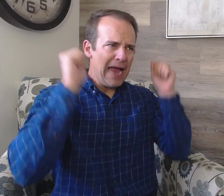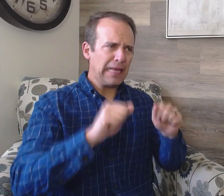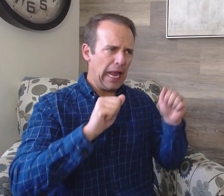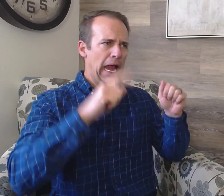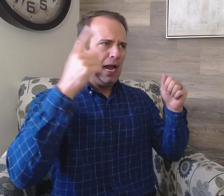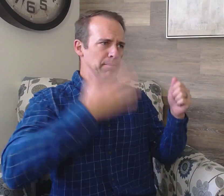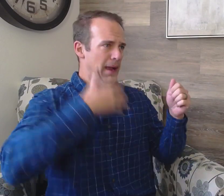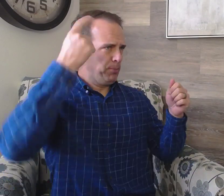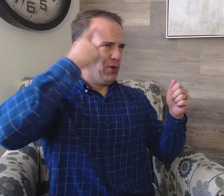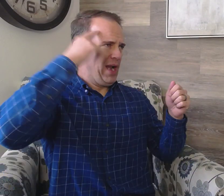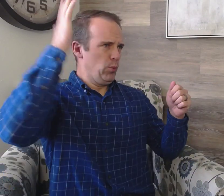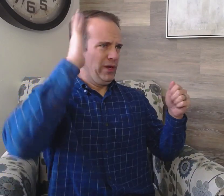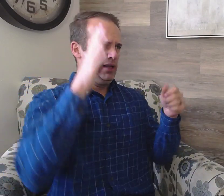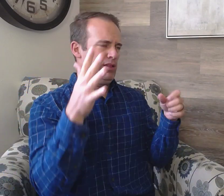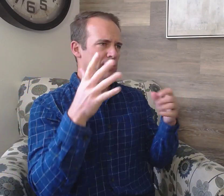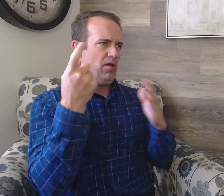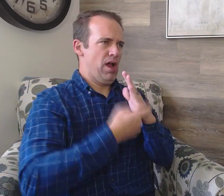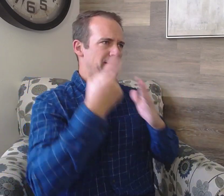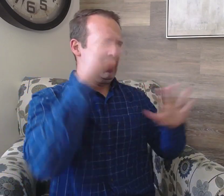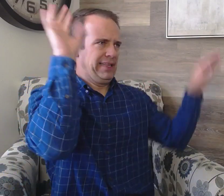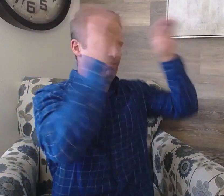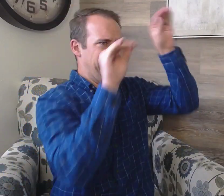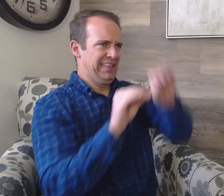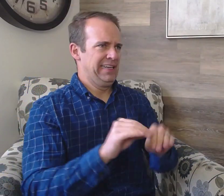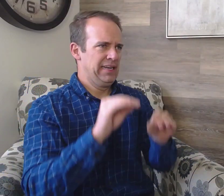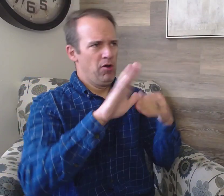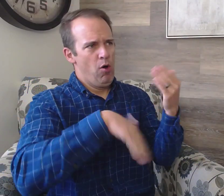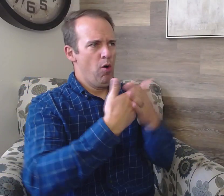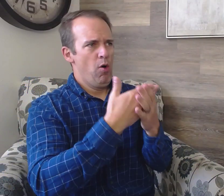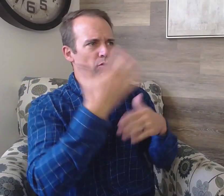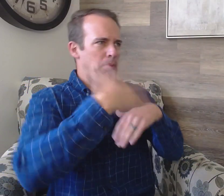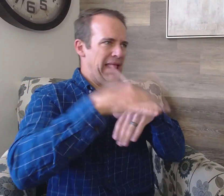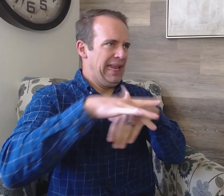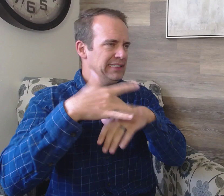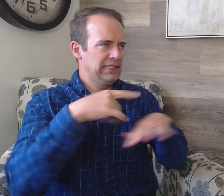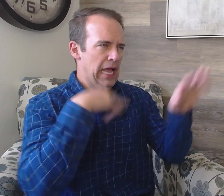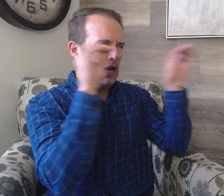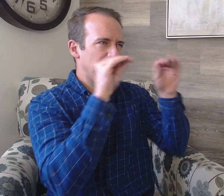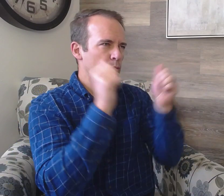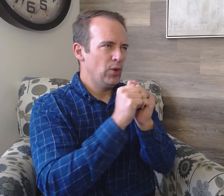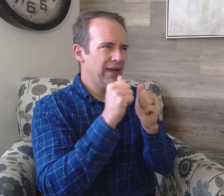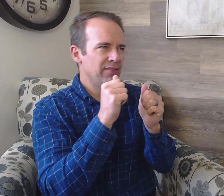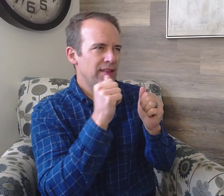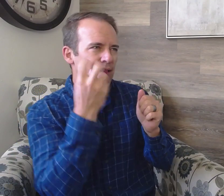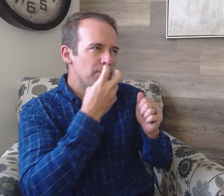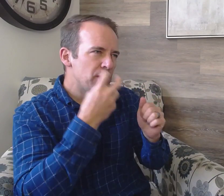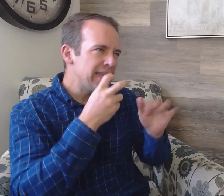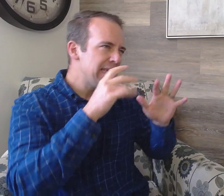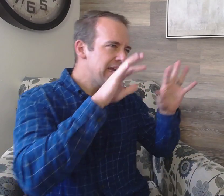I can fill in the blanks in my head with the context of football With the words I am getting in the conversation